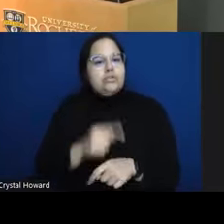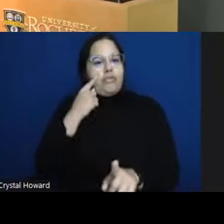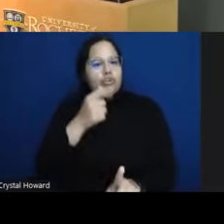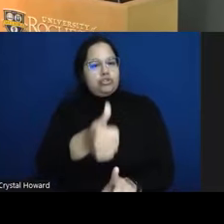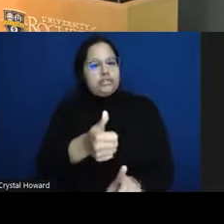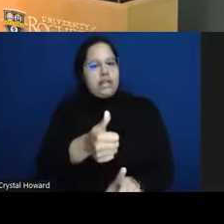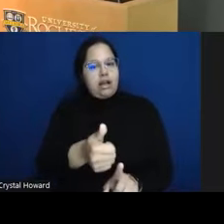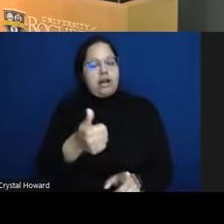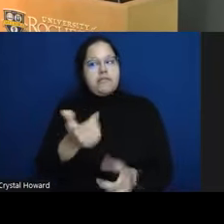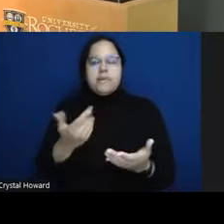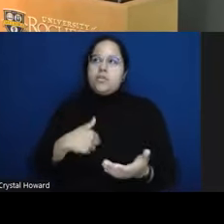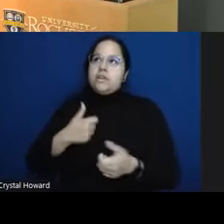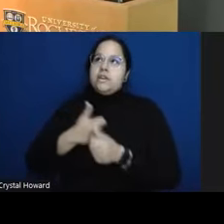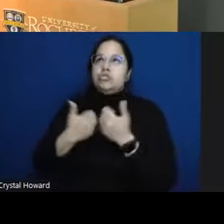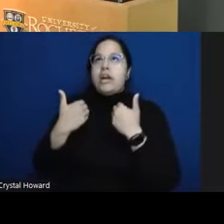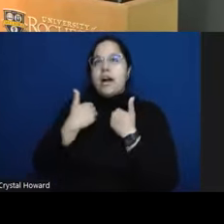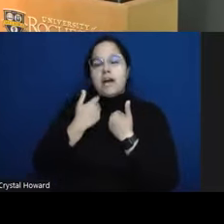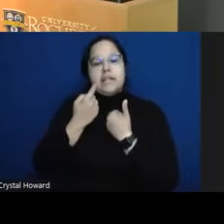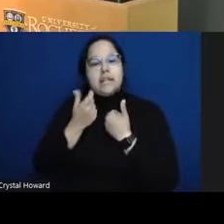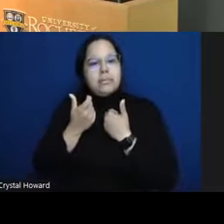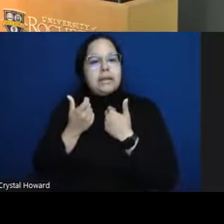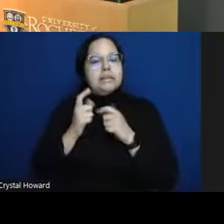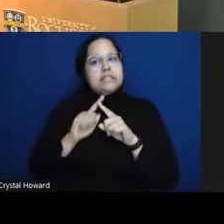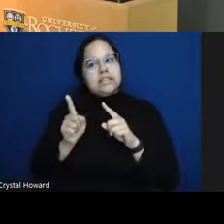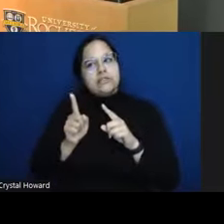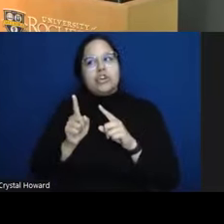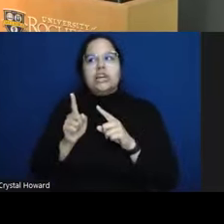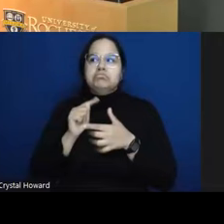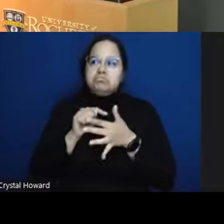have a little bit sort of different sort of things that make us feel culturally close to